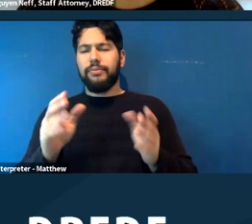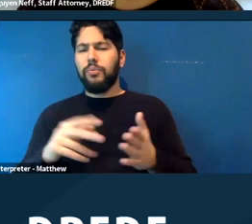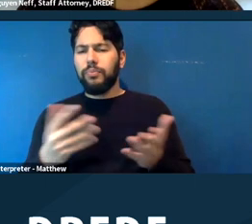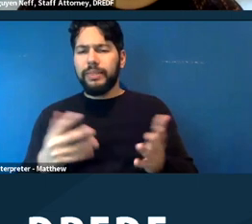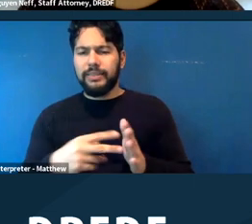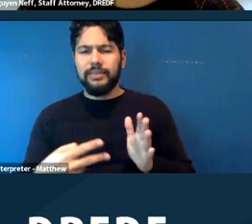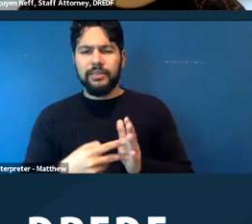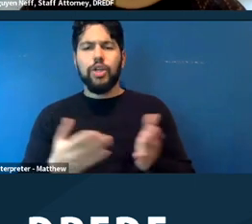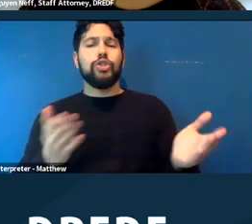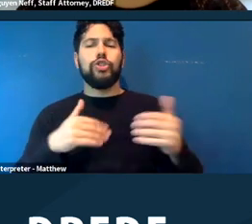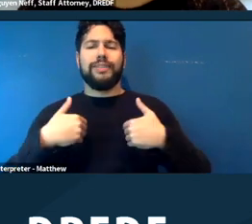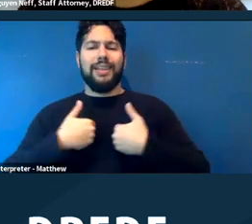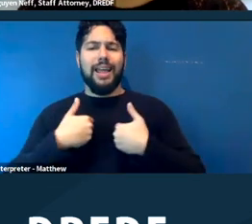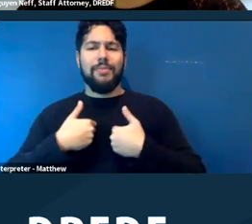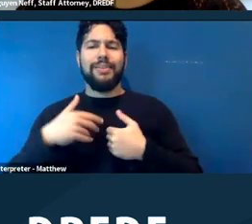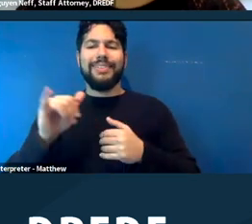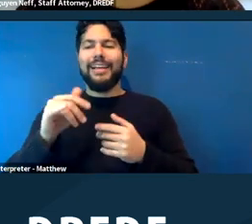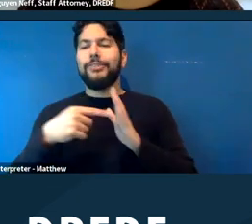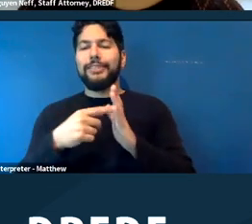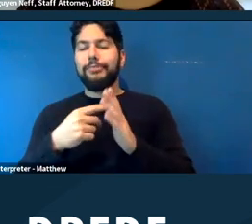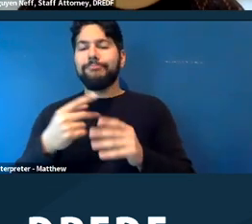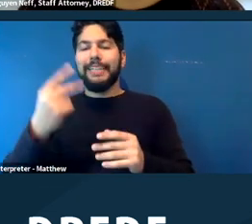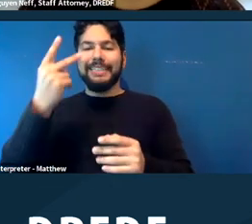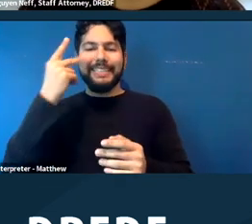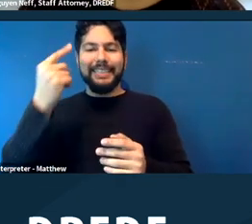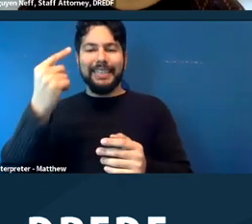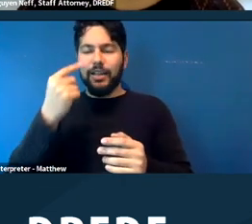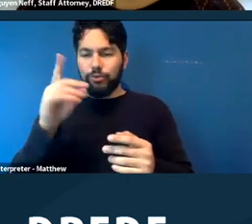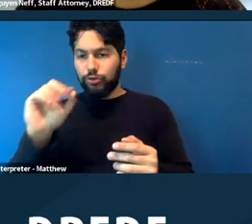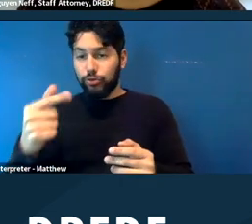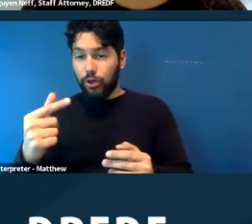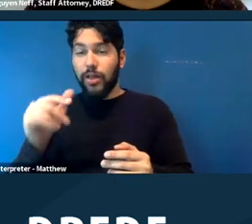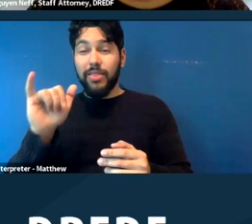is generally sort of like a seeing eye dog, is generally a trained animal to help a person with